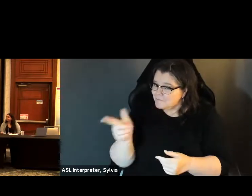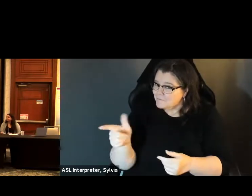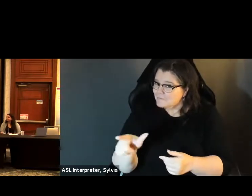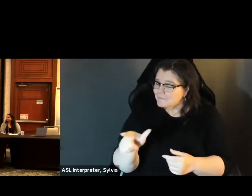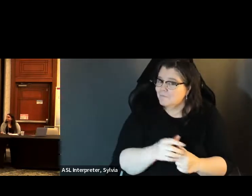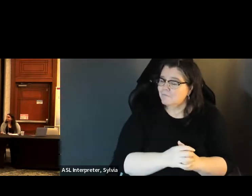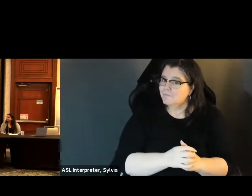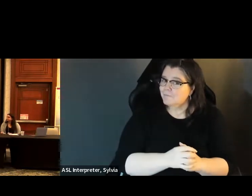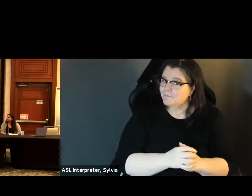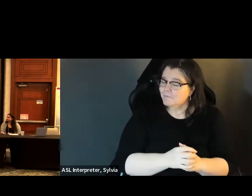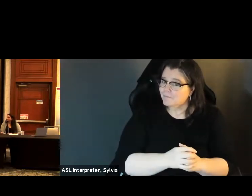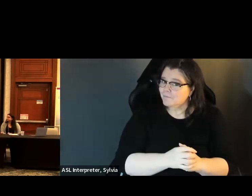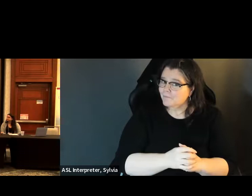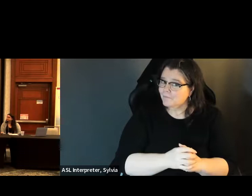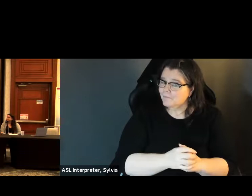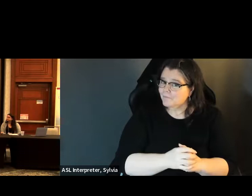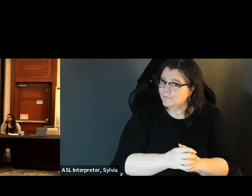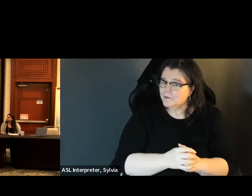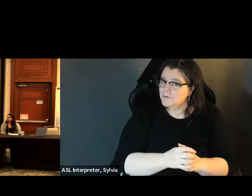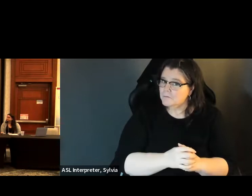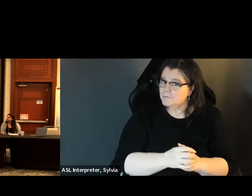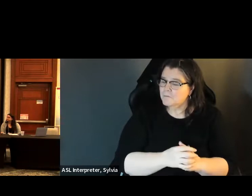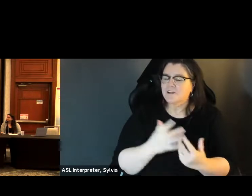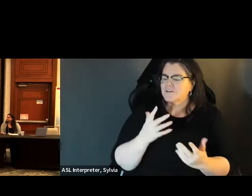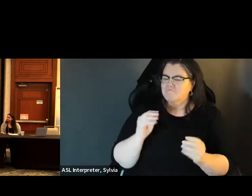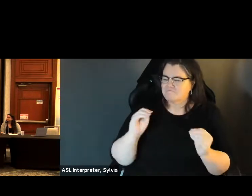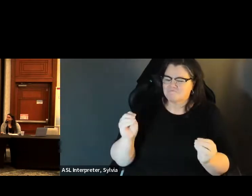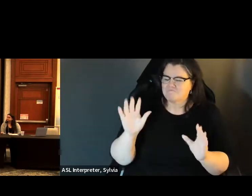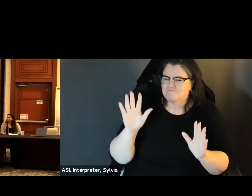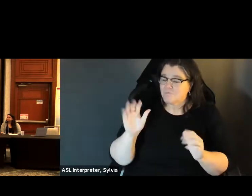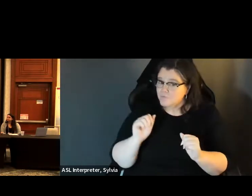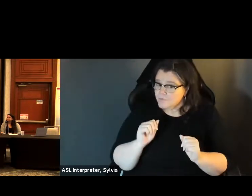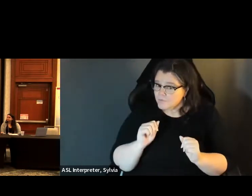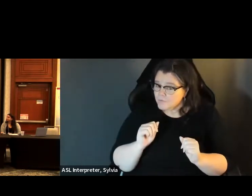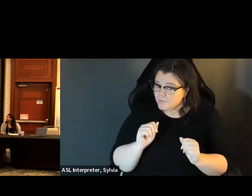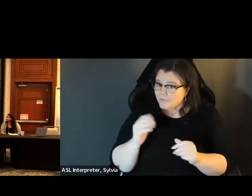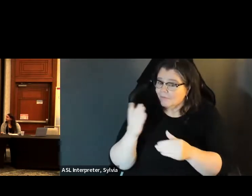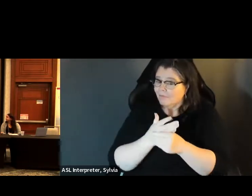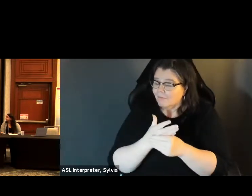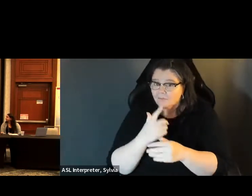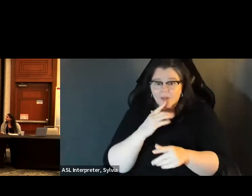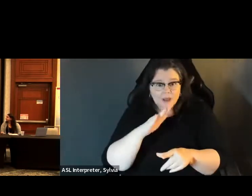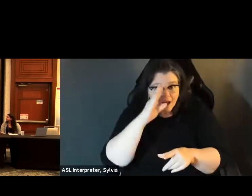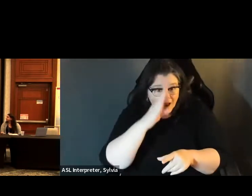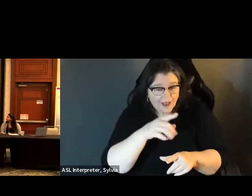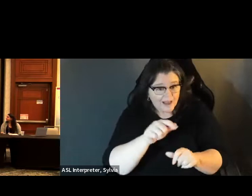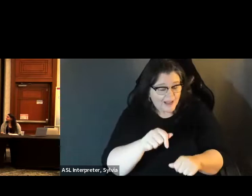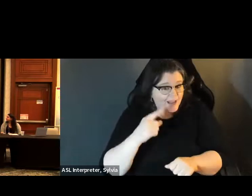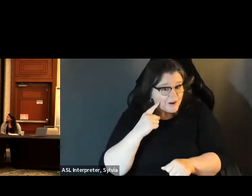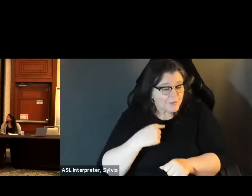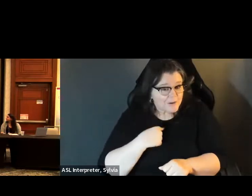David and they Dean, would you please introduce yourselves All right, we're going to go ahead and move on to some of